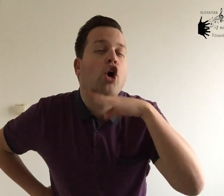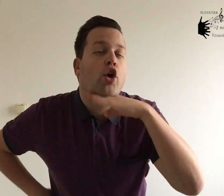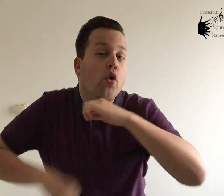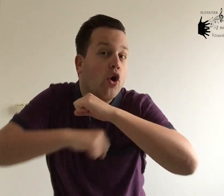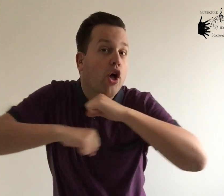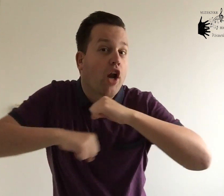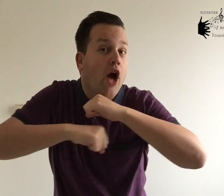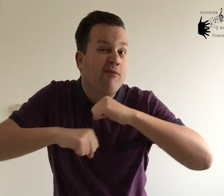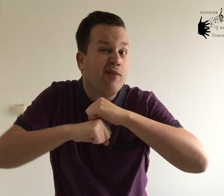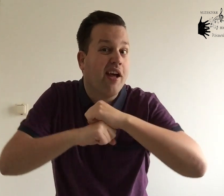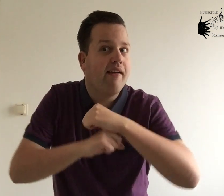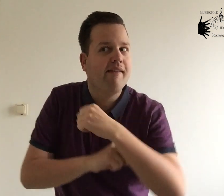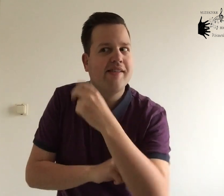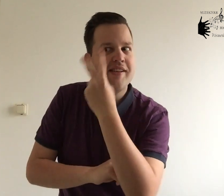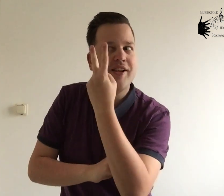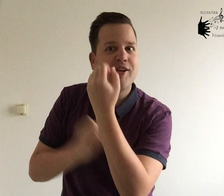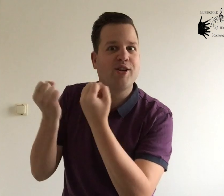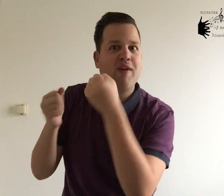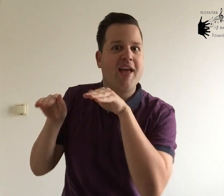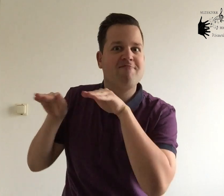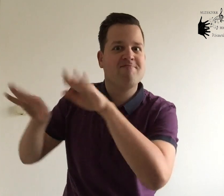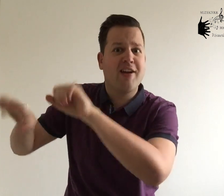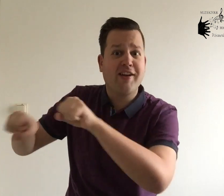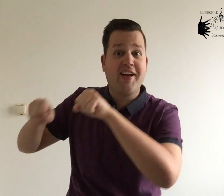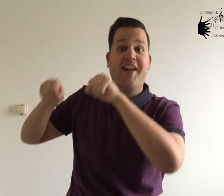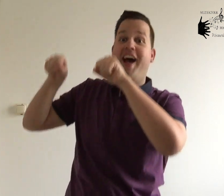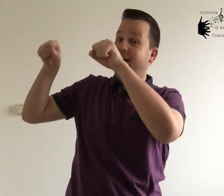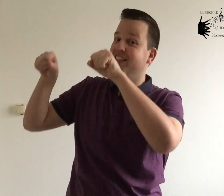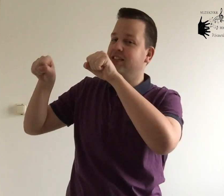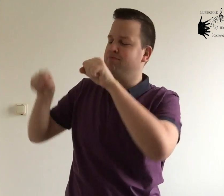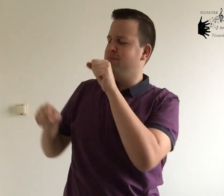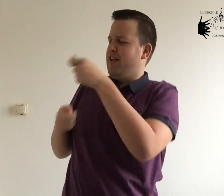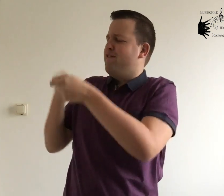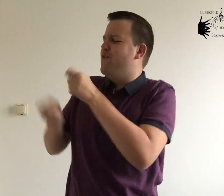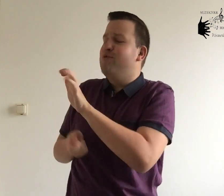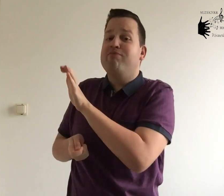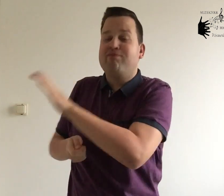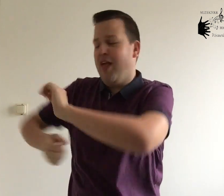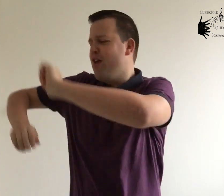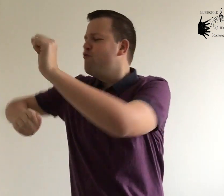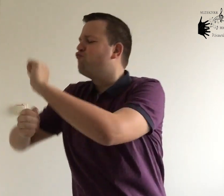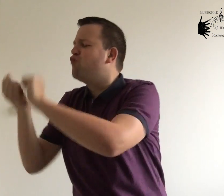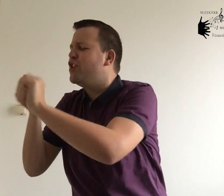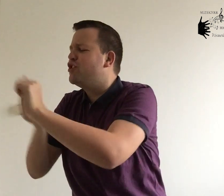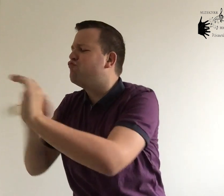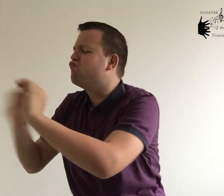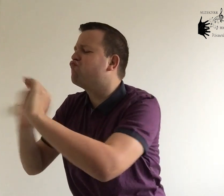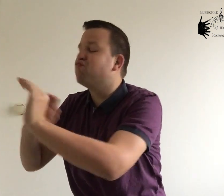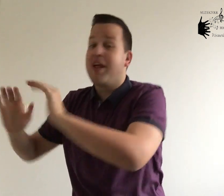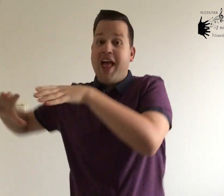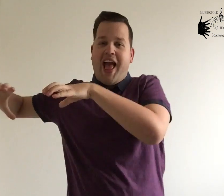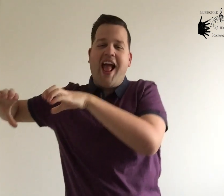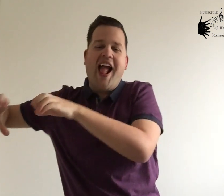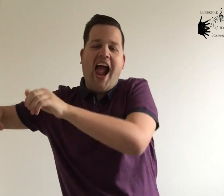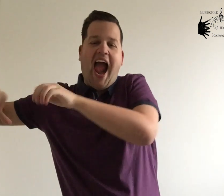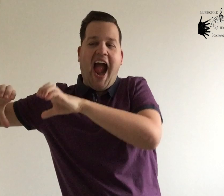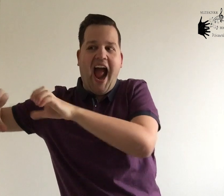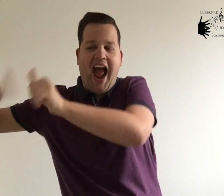There's lots of room for him in our two car garage I'd feed him there and wash him there and give him his massage